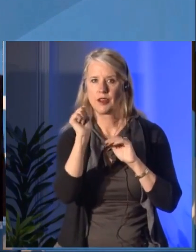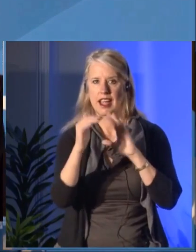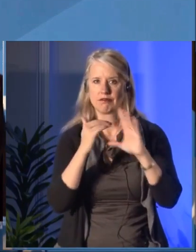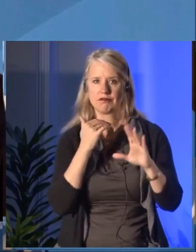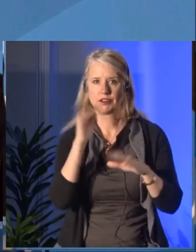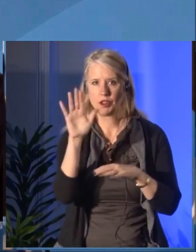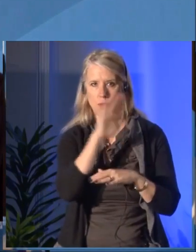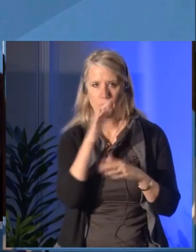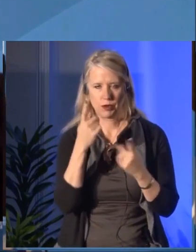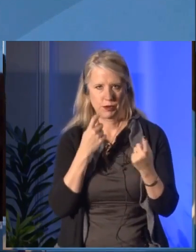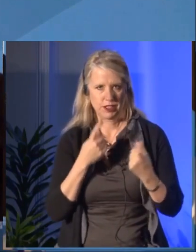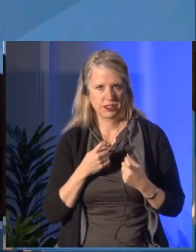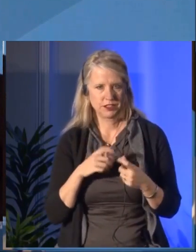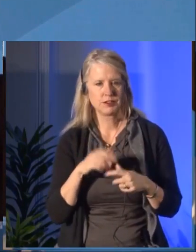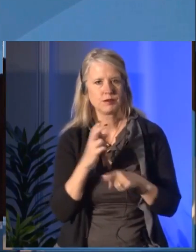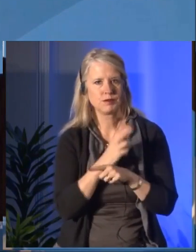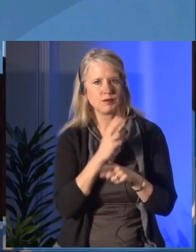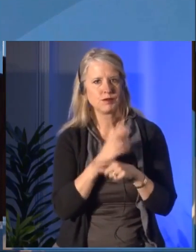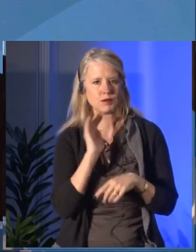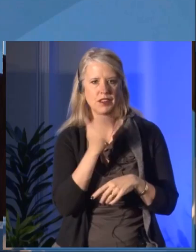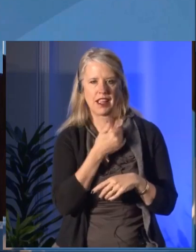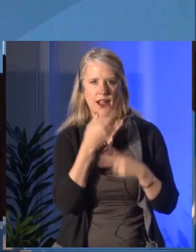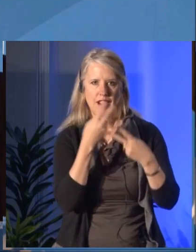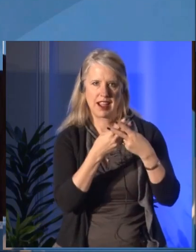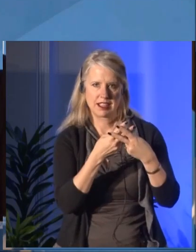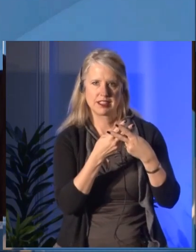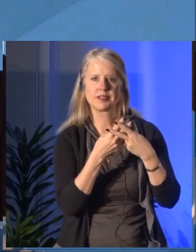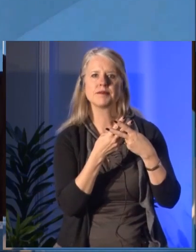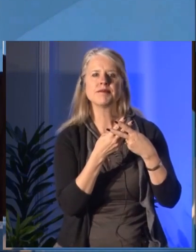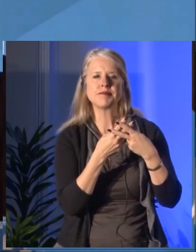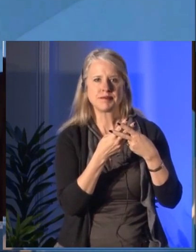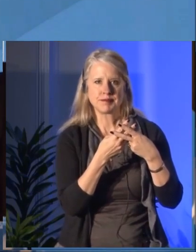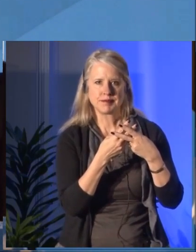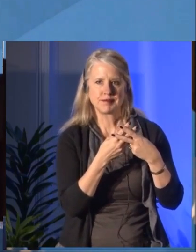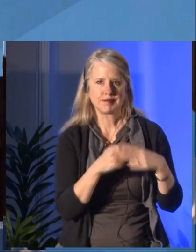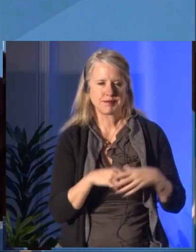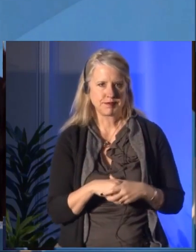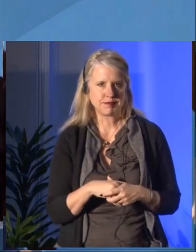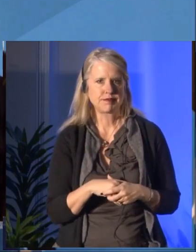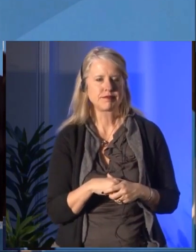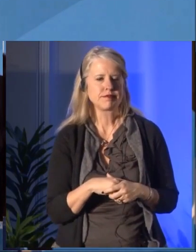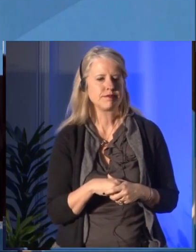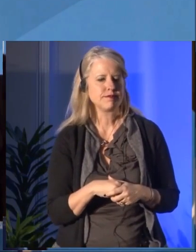For those of you participating online today you can submit your